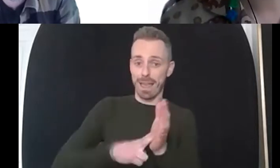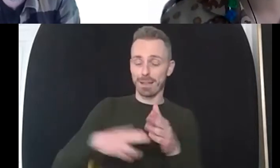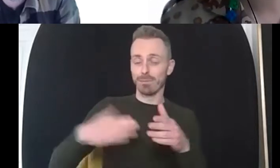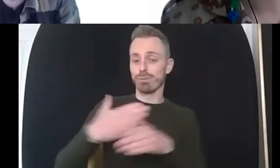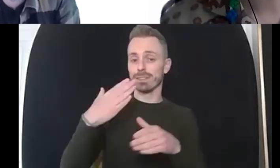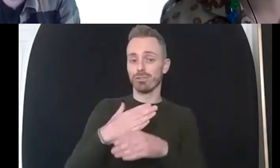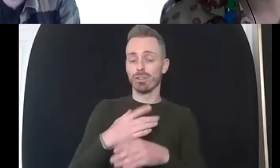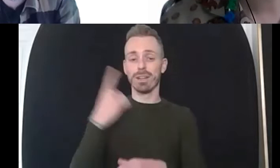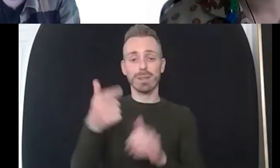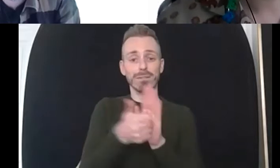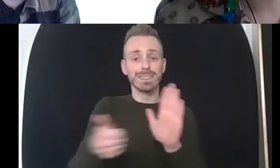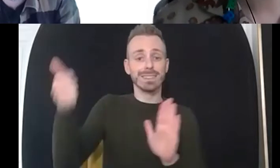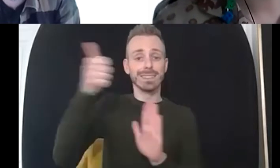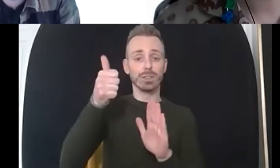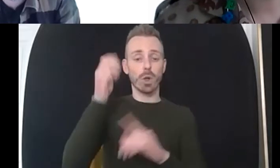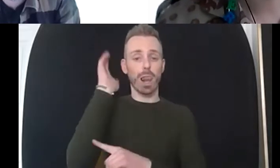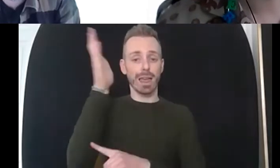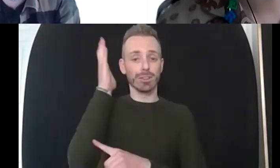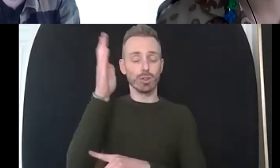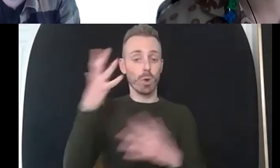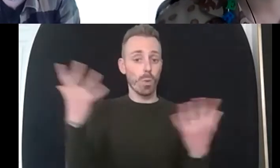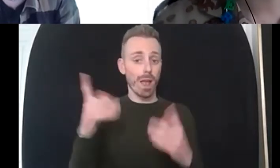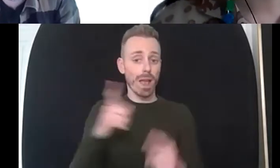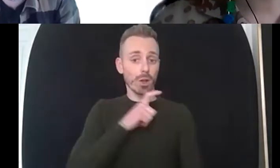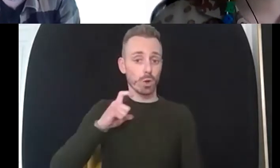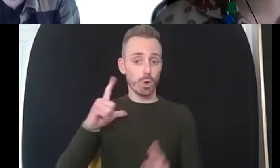lecturer at uclan where he teaches in the school of community health and midwifery